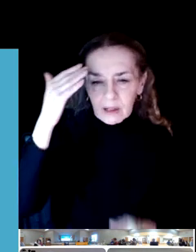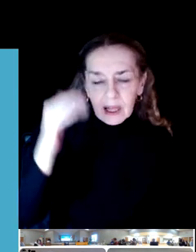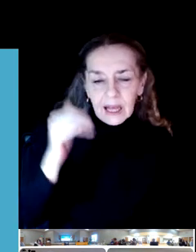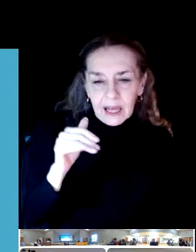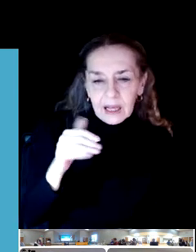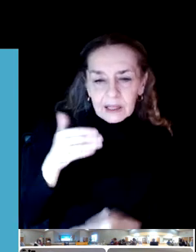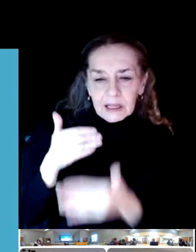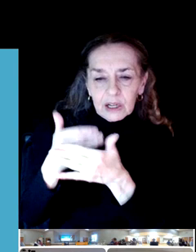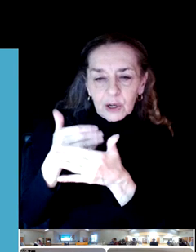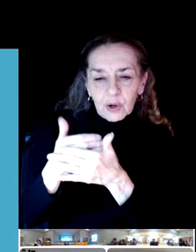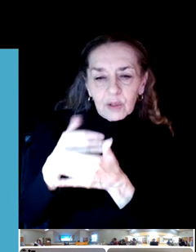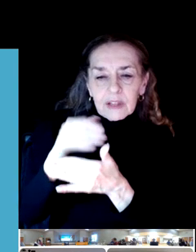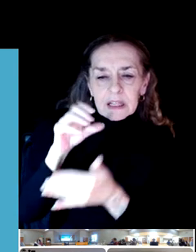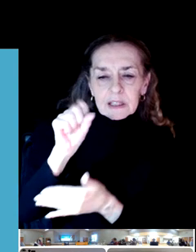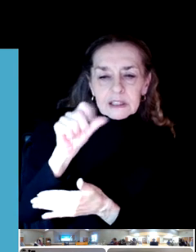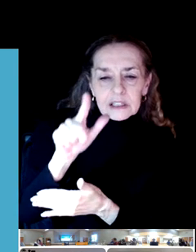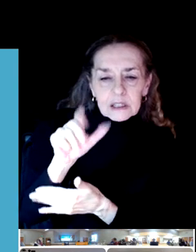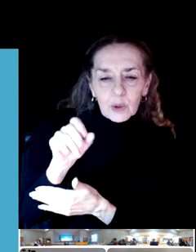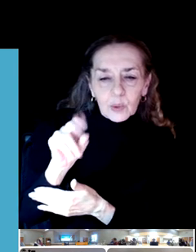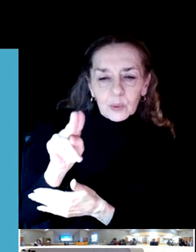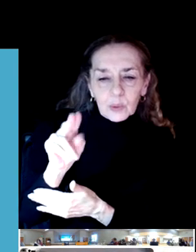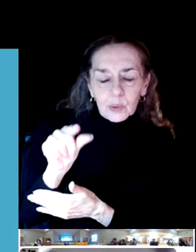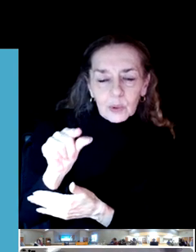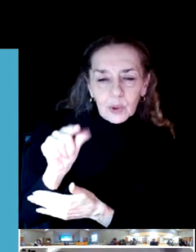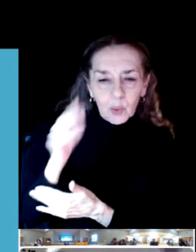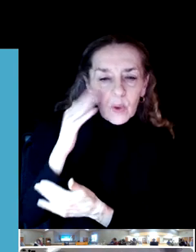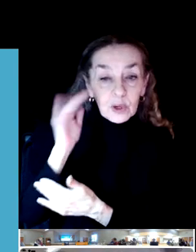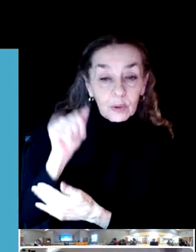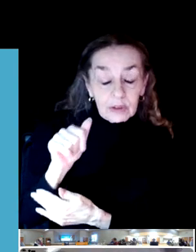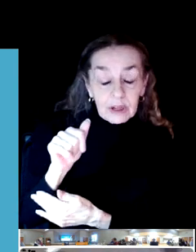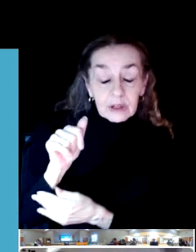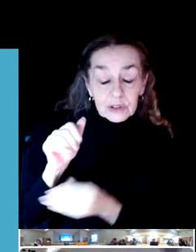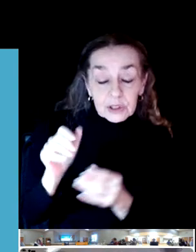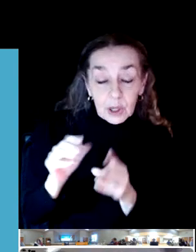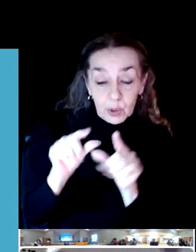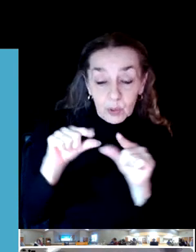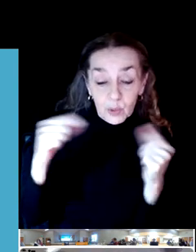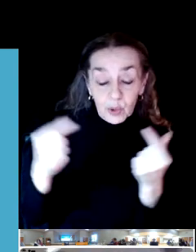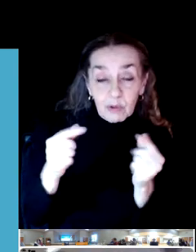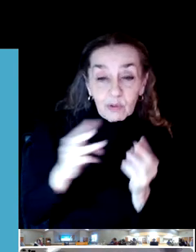We do know there's an active population of Western Pond Turtles that is using that as